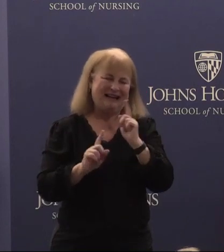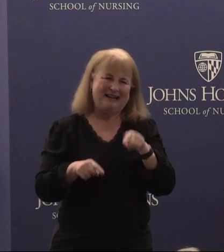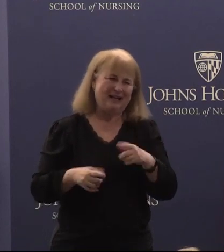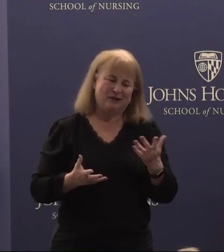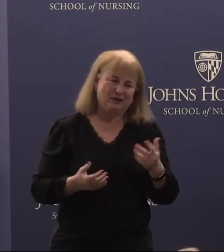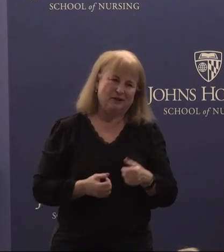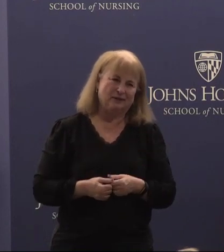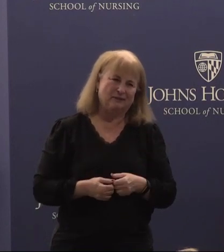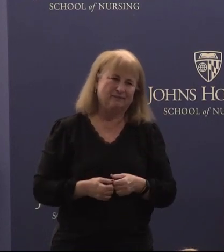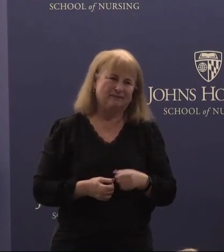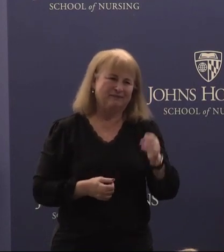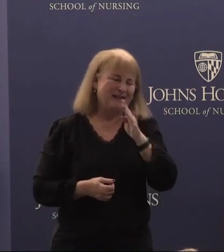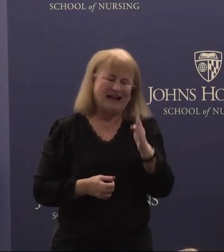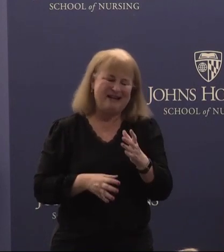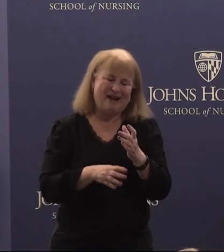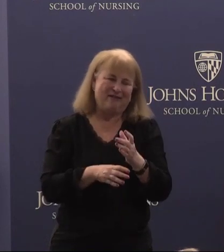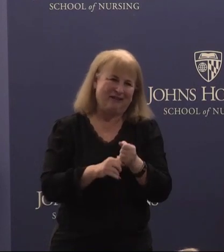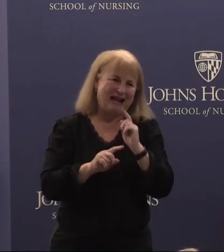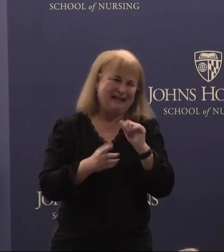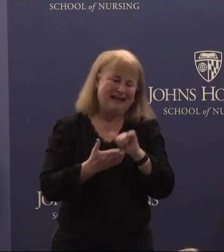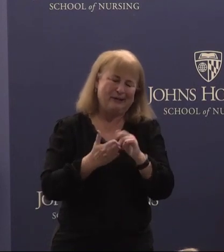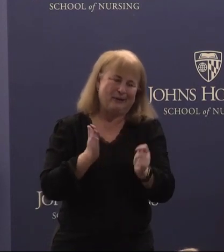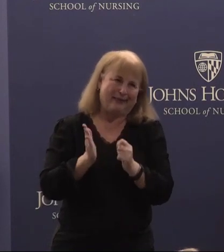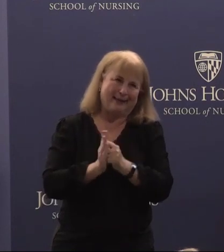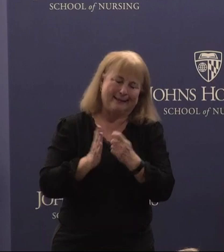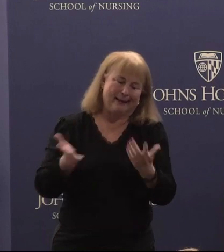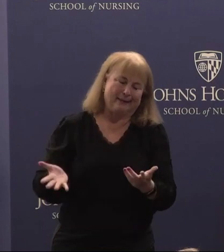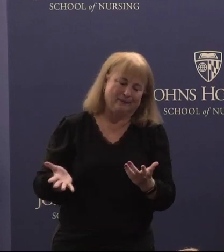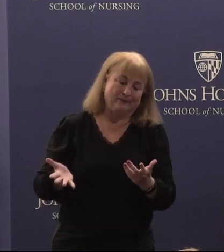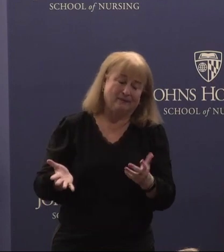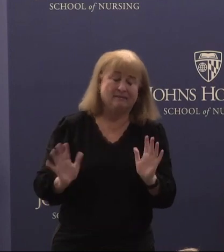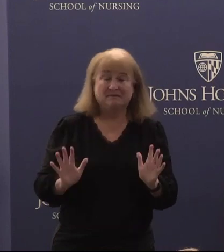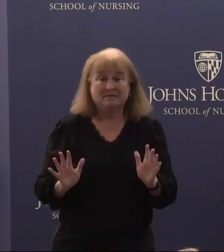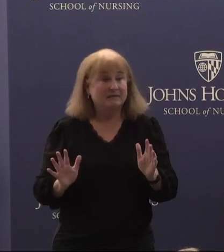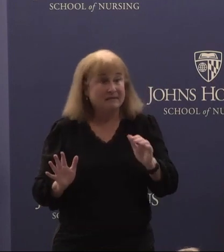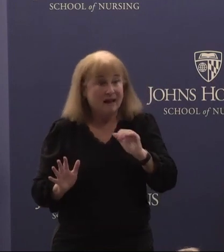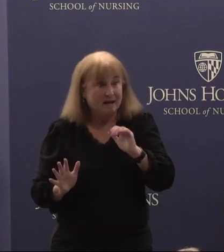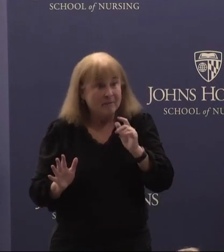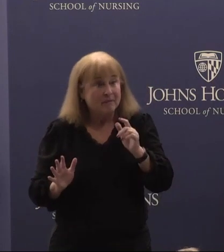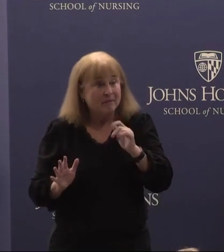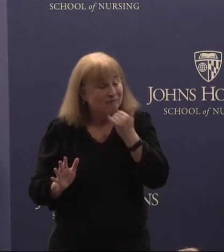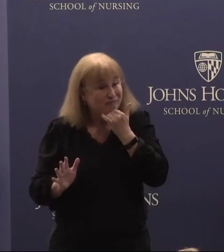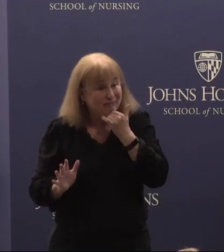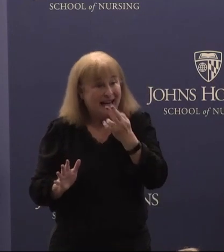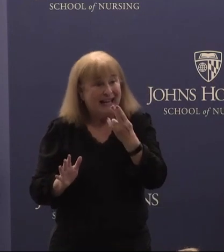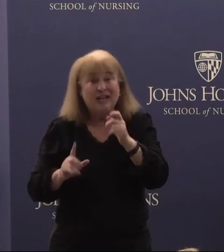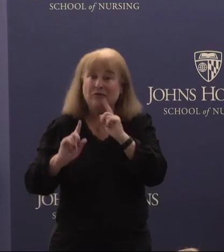as I never did at that point and that wasn't the case. He responded and I remember exactly where